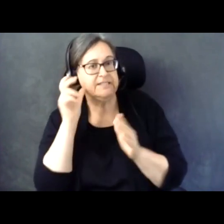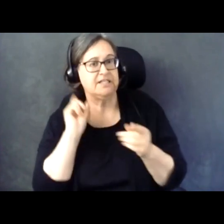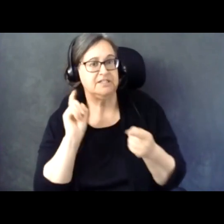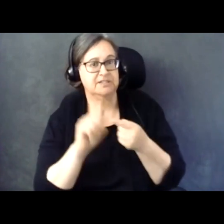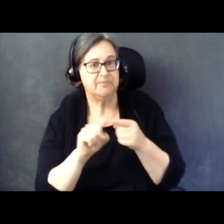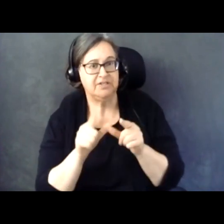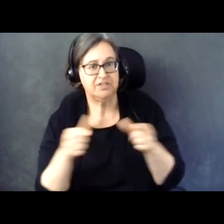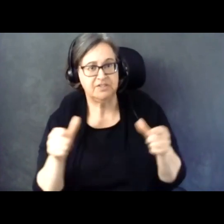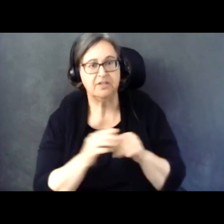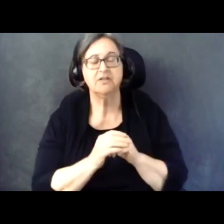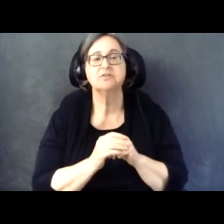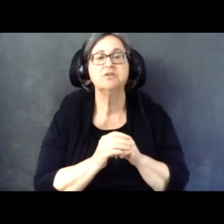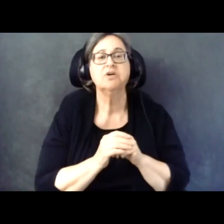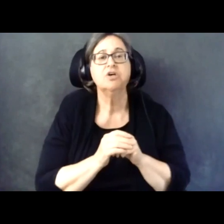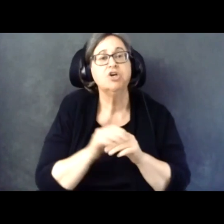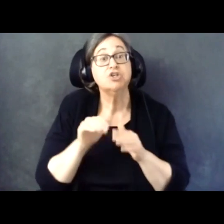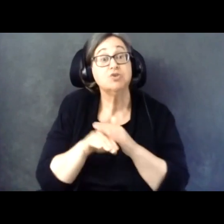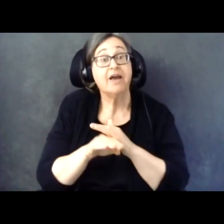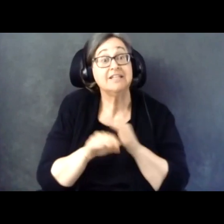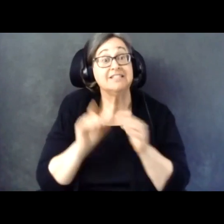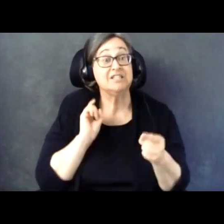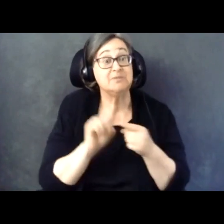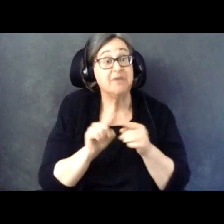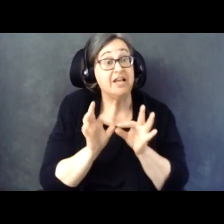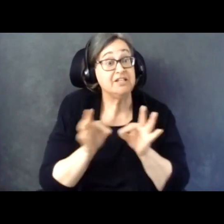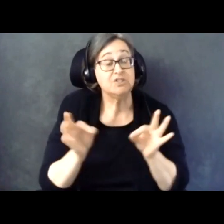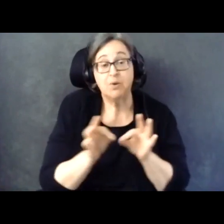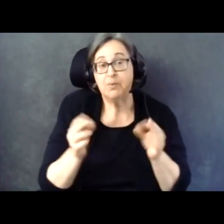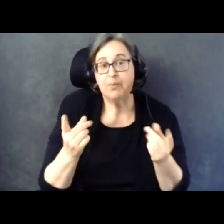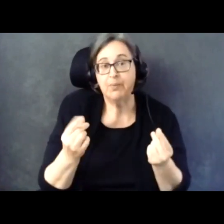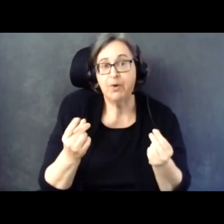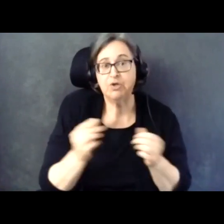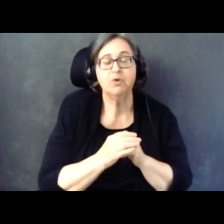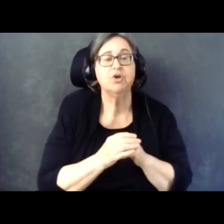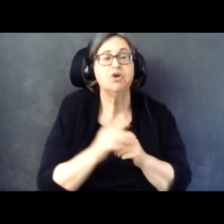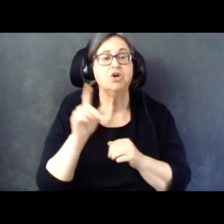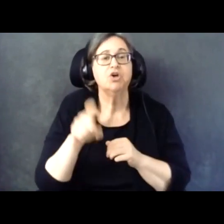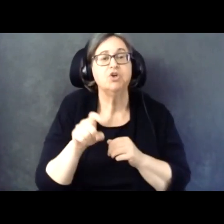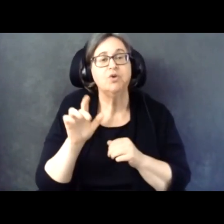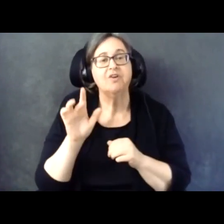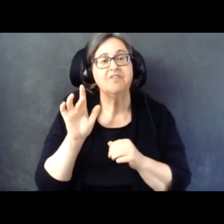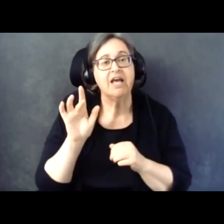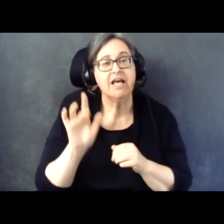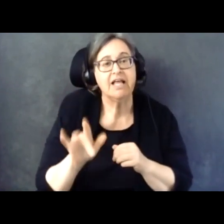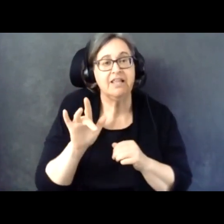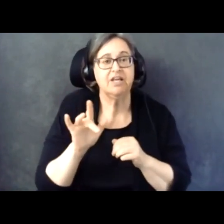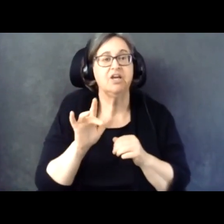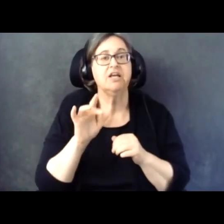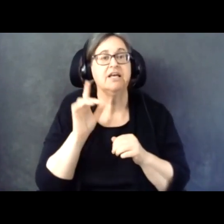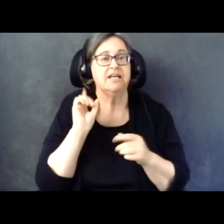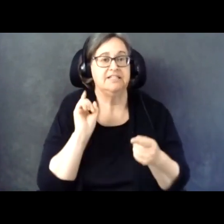To access the Spanish captioning, you will need to click on the Spanish StreamText link,